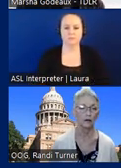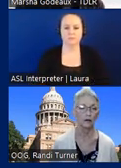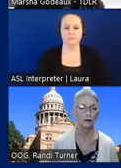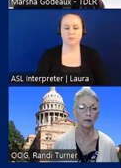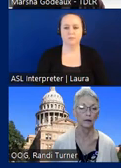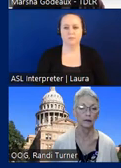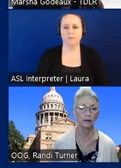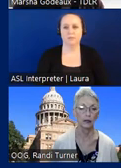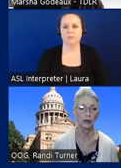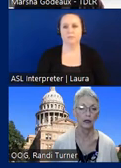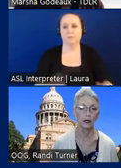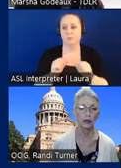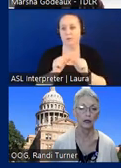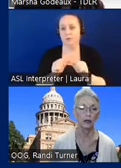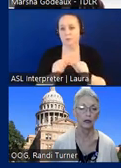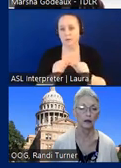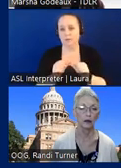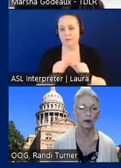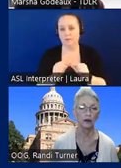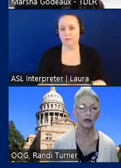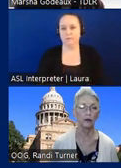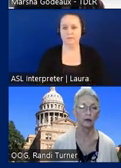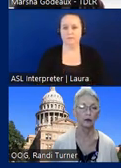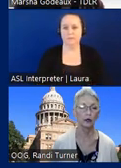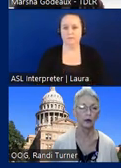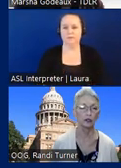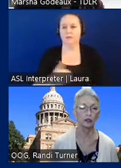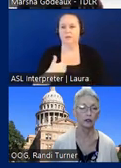We'll keep going well we have a couple of more questions